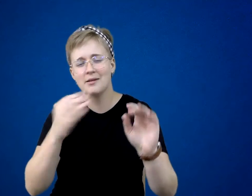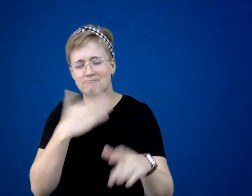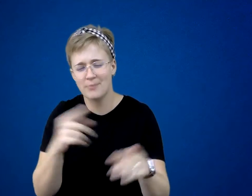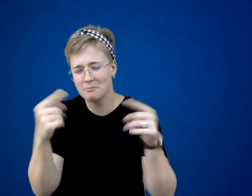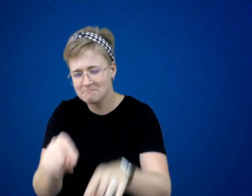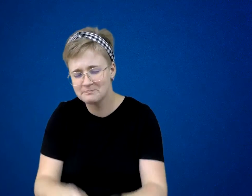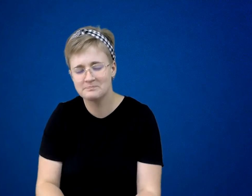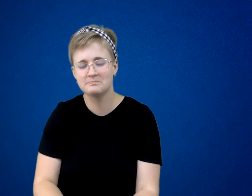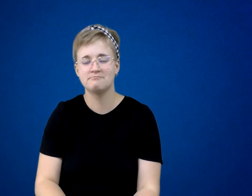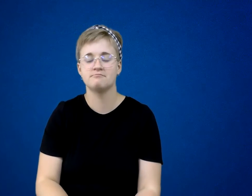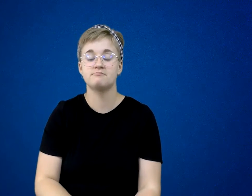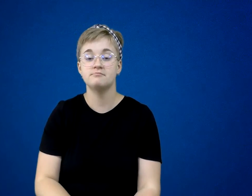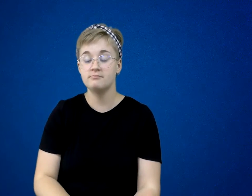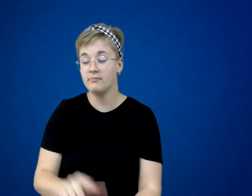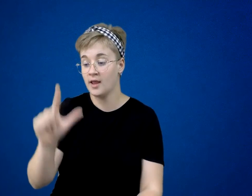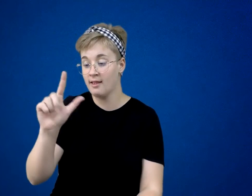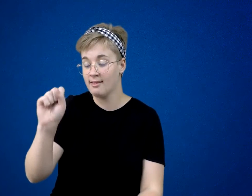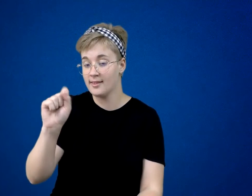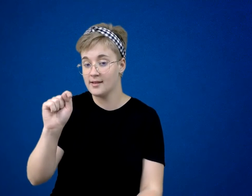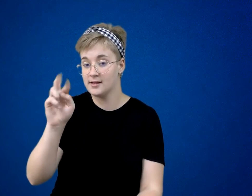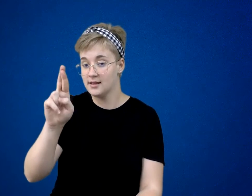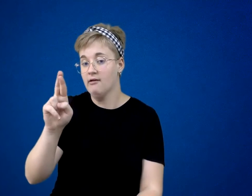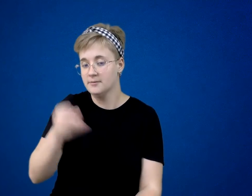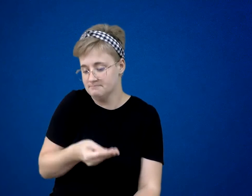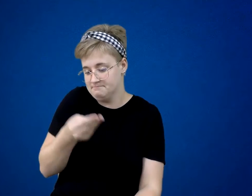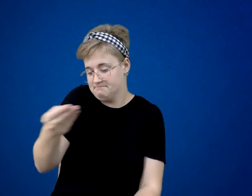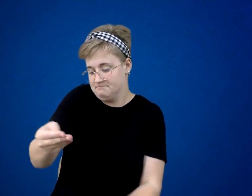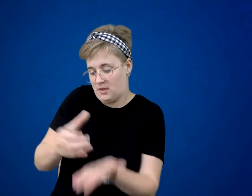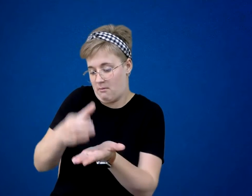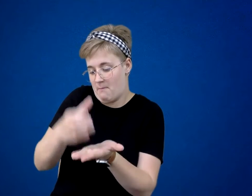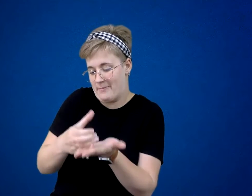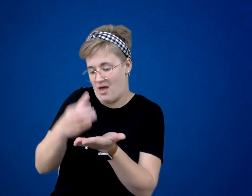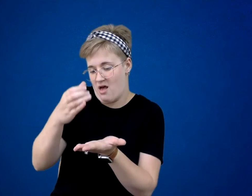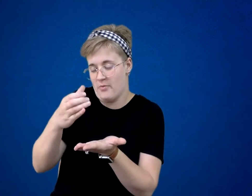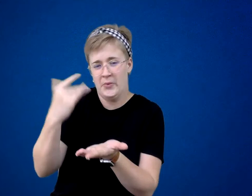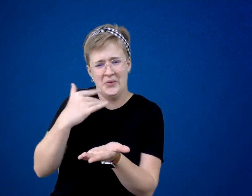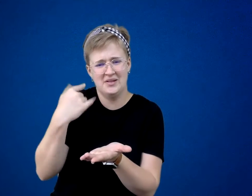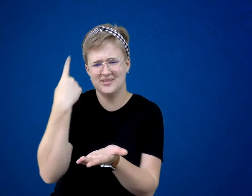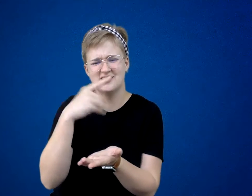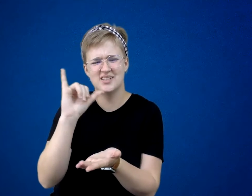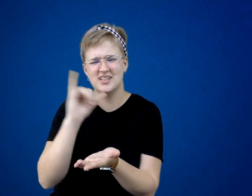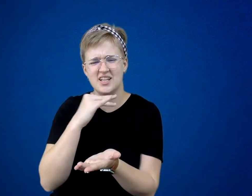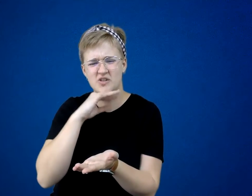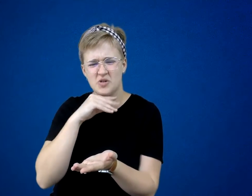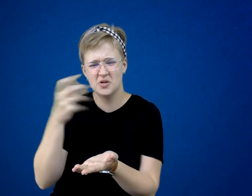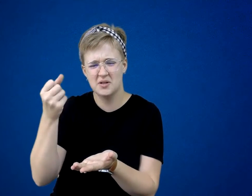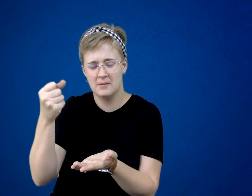Lester gave little Willy a big bottle of what looked like dirty milk. “How’s your grandfather doing?”